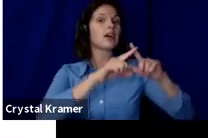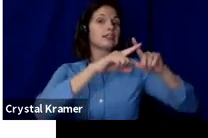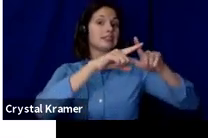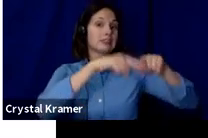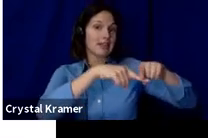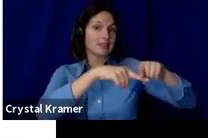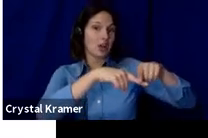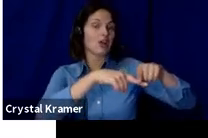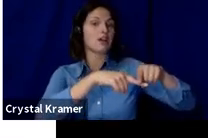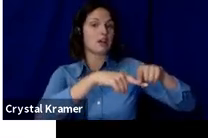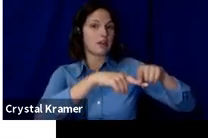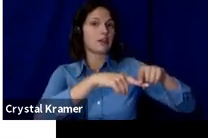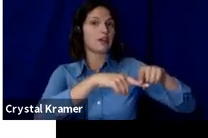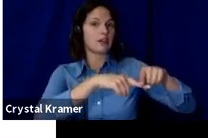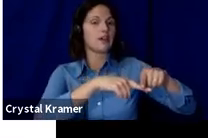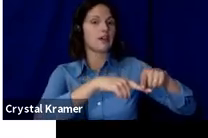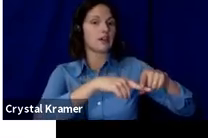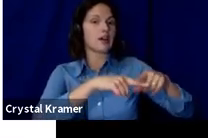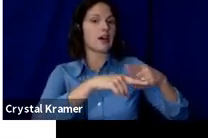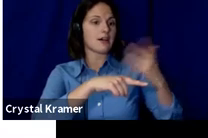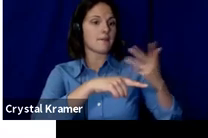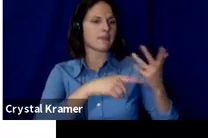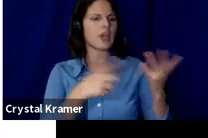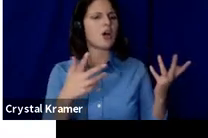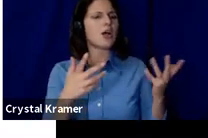me, on what the brand offers the person.